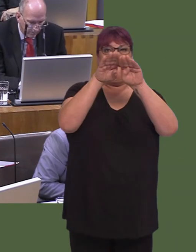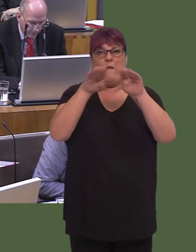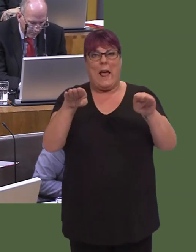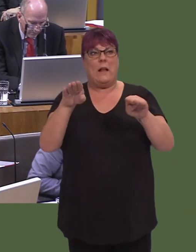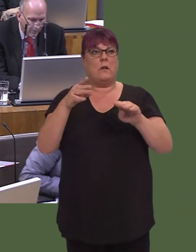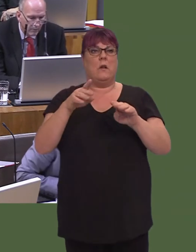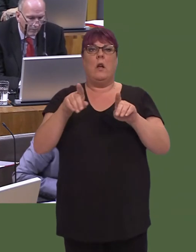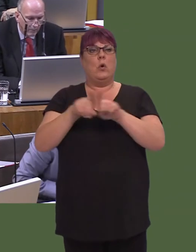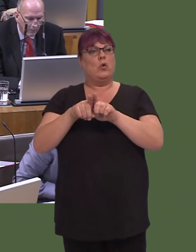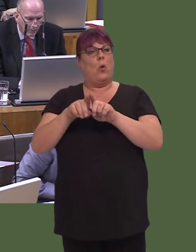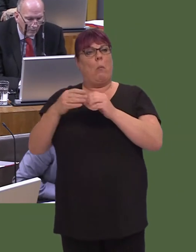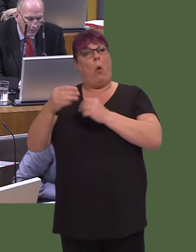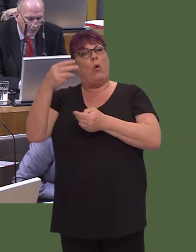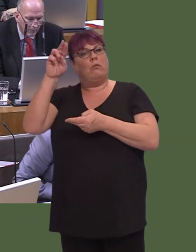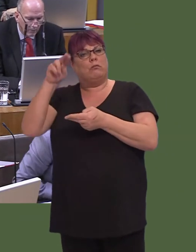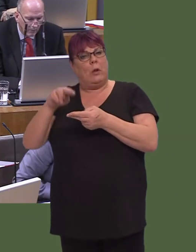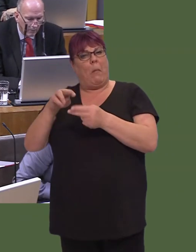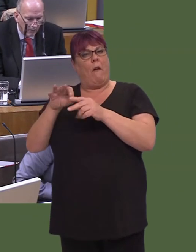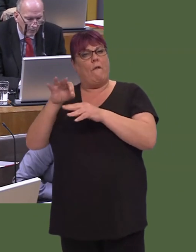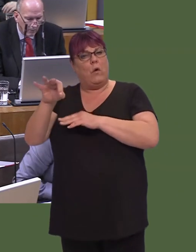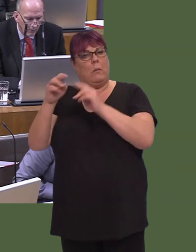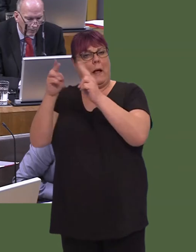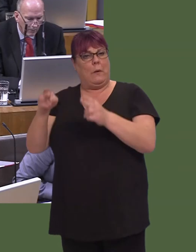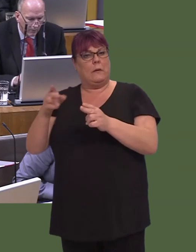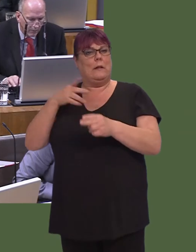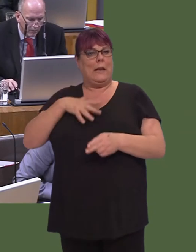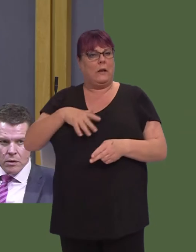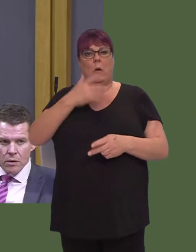Rwy'n deall, mewn rhai cymunedau o Gymru, mae hynnyín anodd.